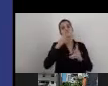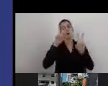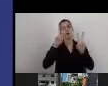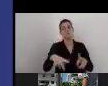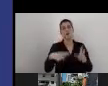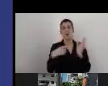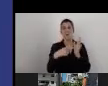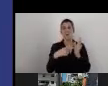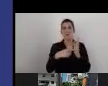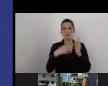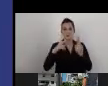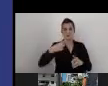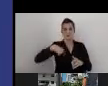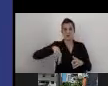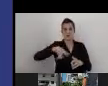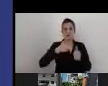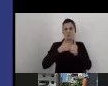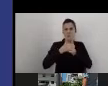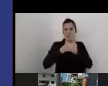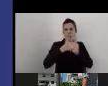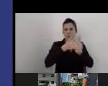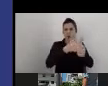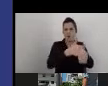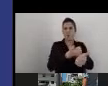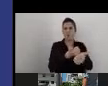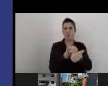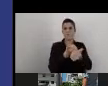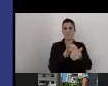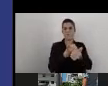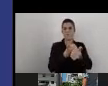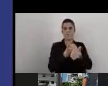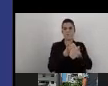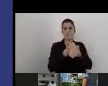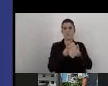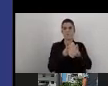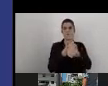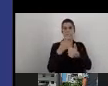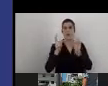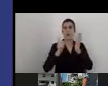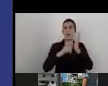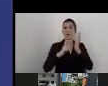track the different requirements or the different data that's